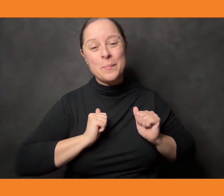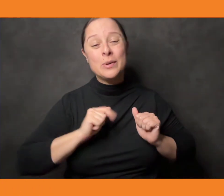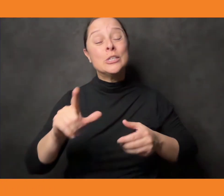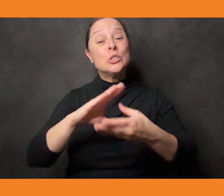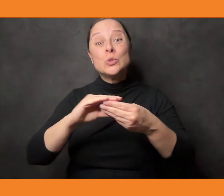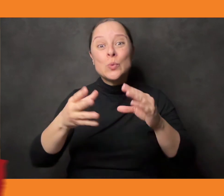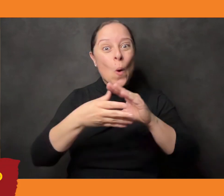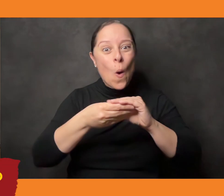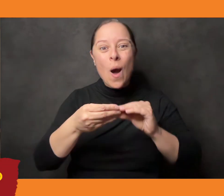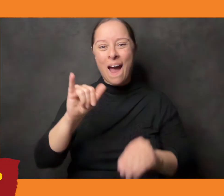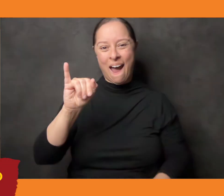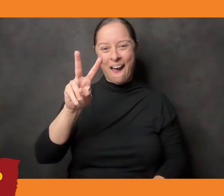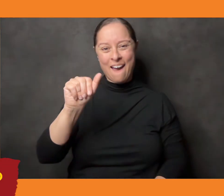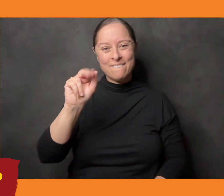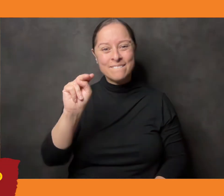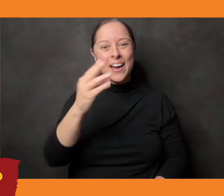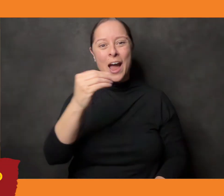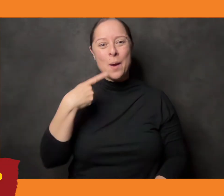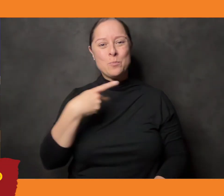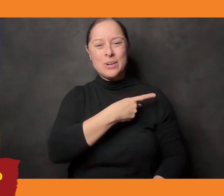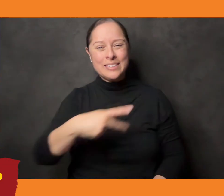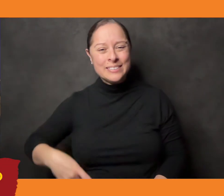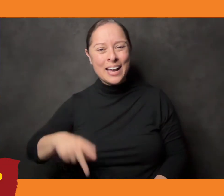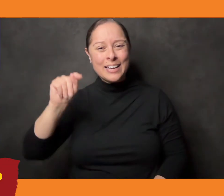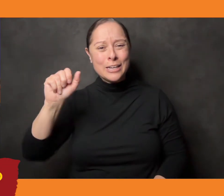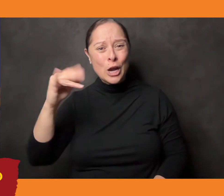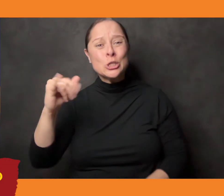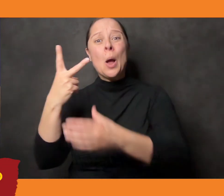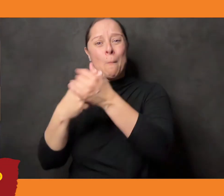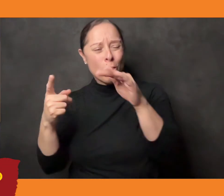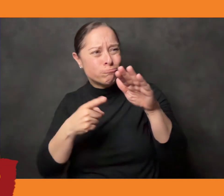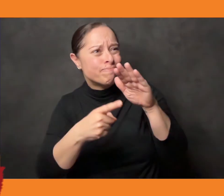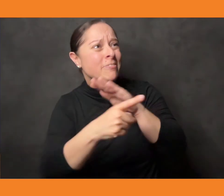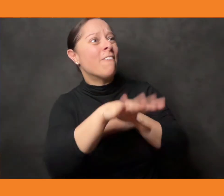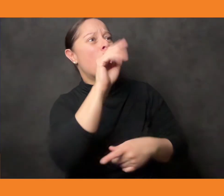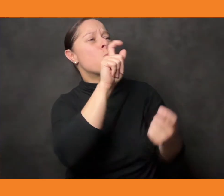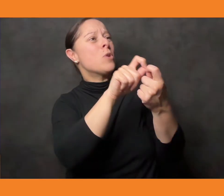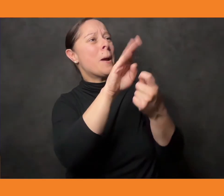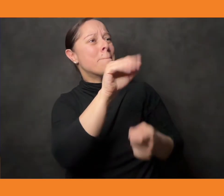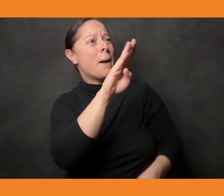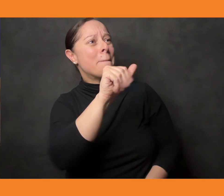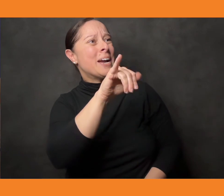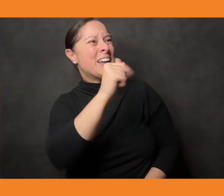is the story of Ivan and Princess Tashi. Both of them go on adventure to find the witch Baba Yaga to help them get a firebird